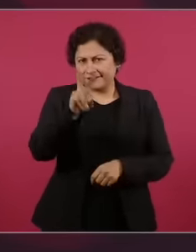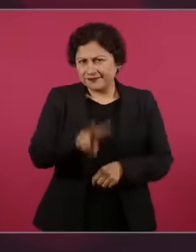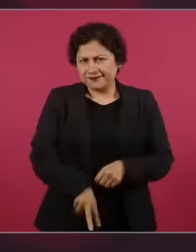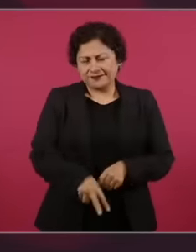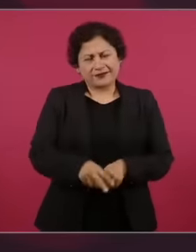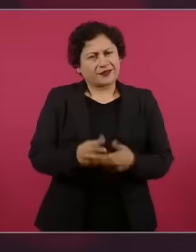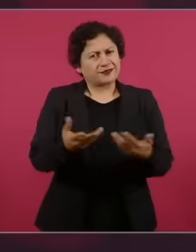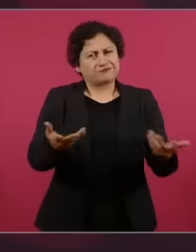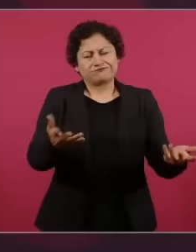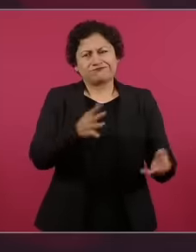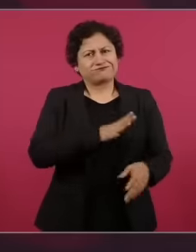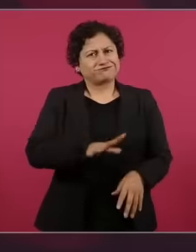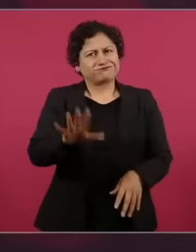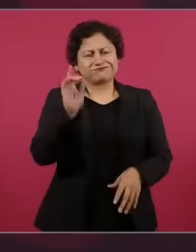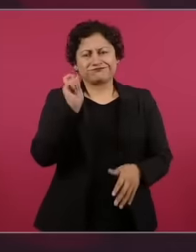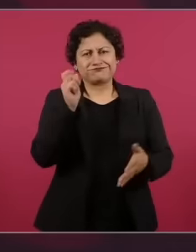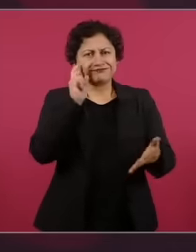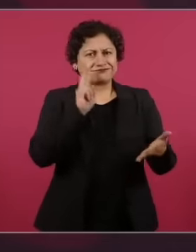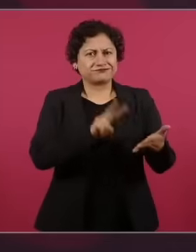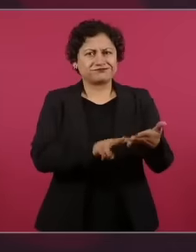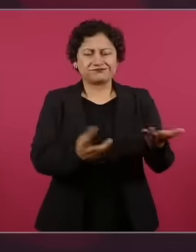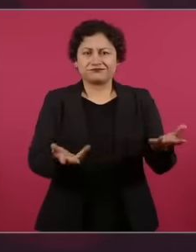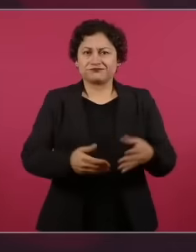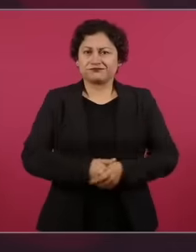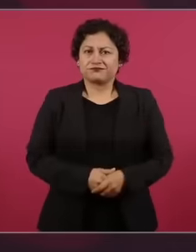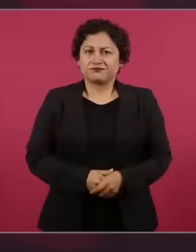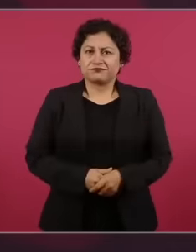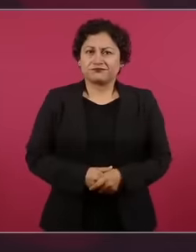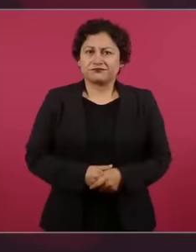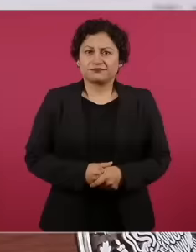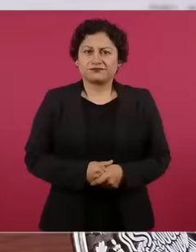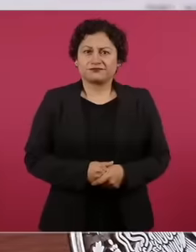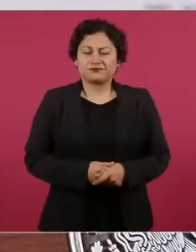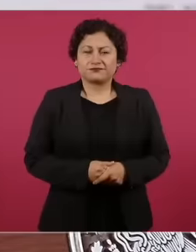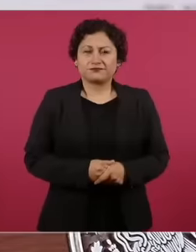, they don't